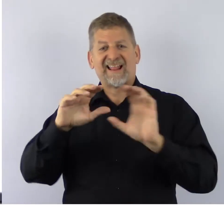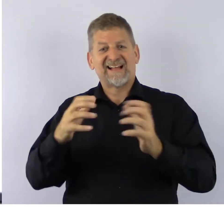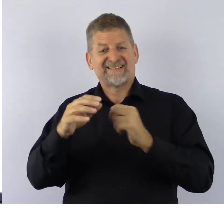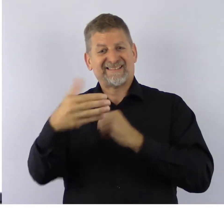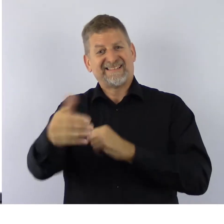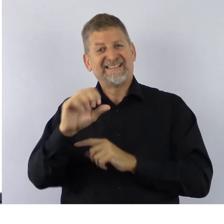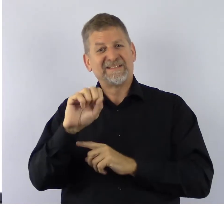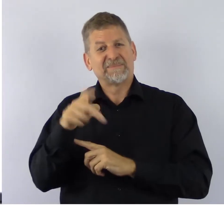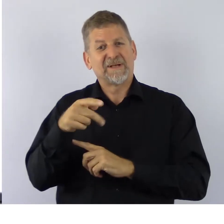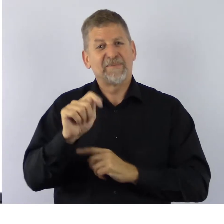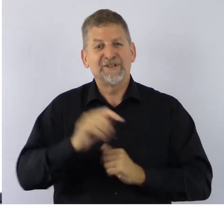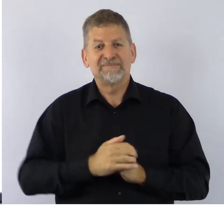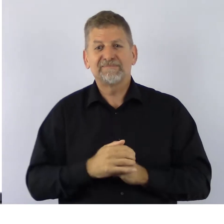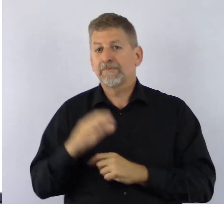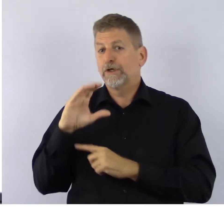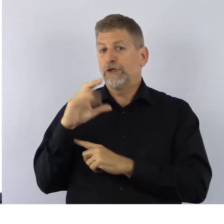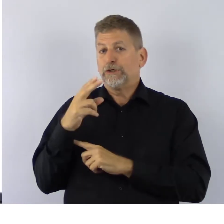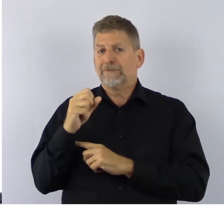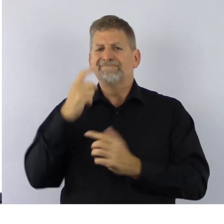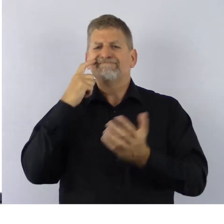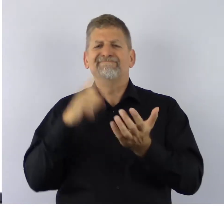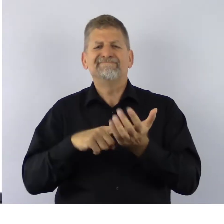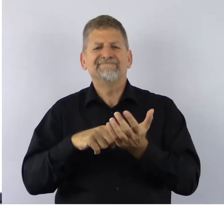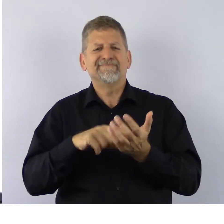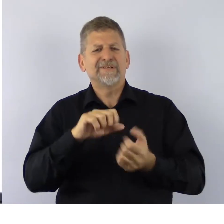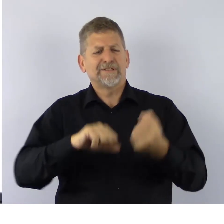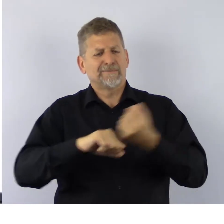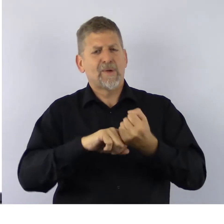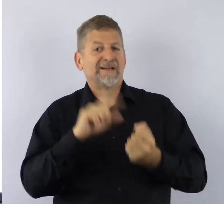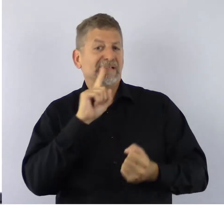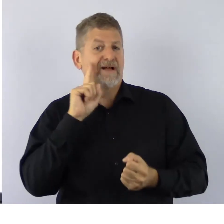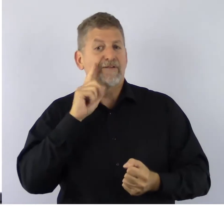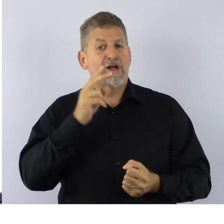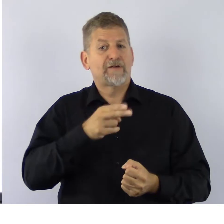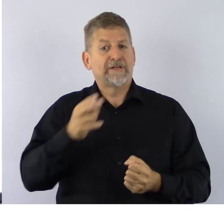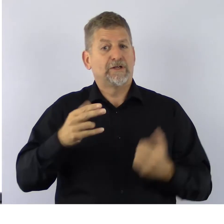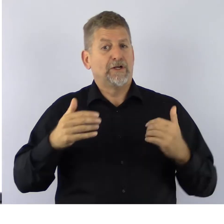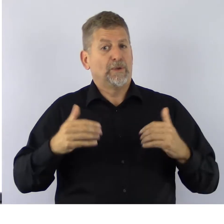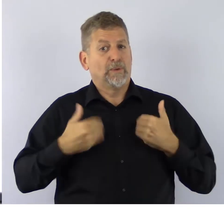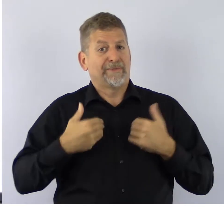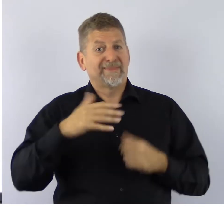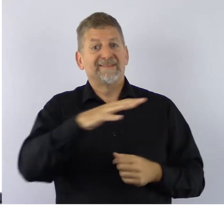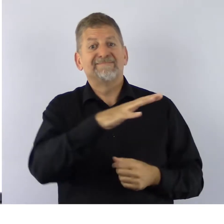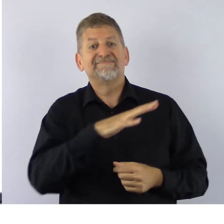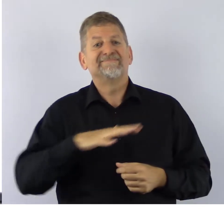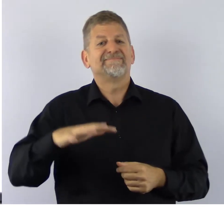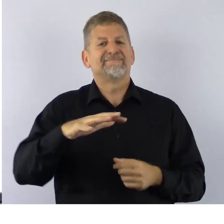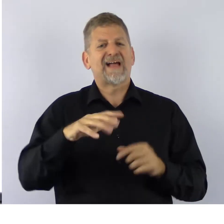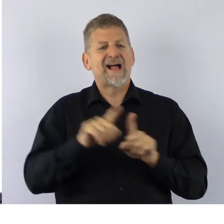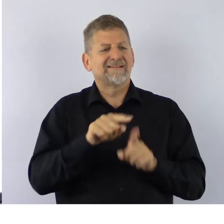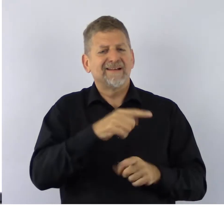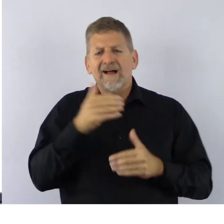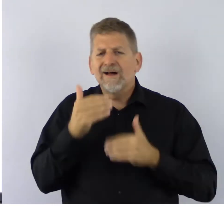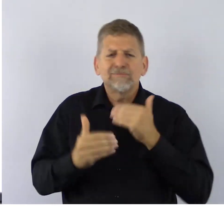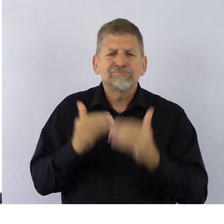CHS recognizes that supporting Deaf and hard of hearing youth as they move into the workplace